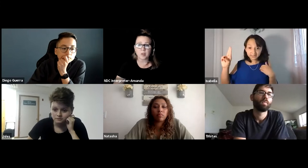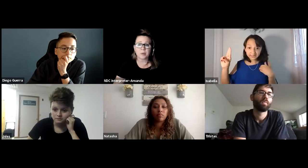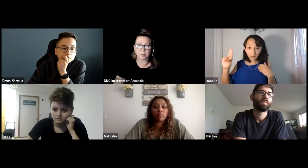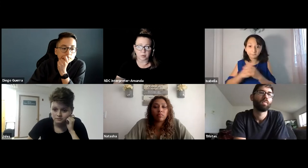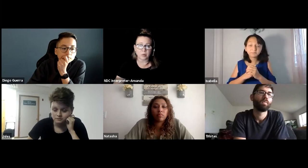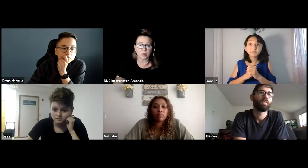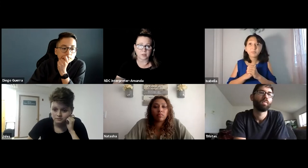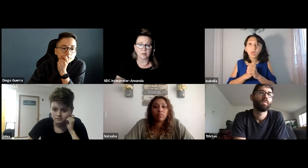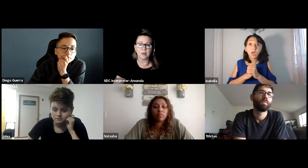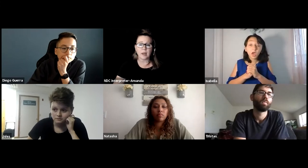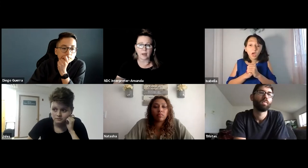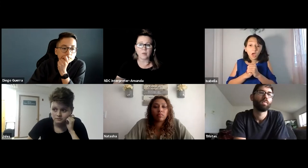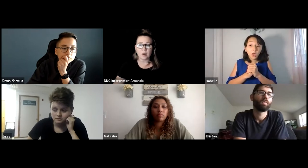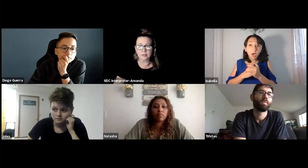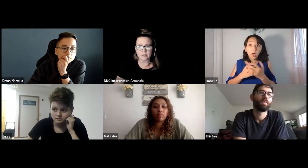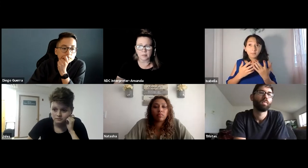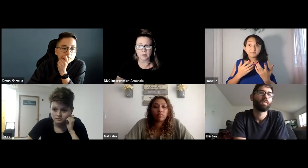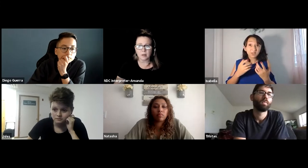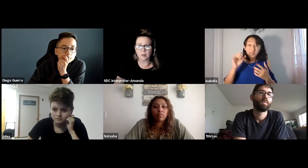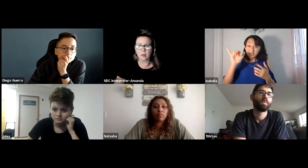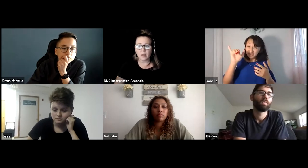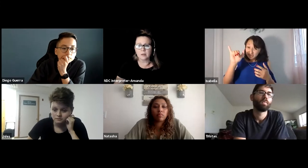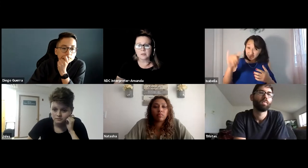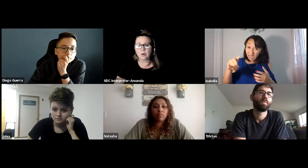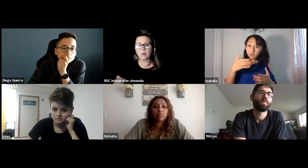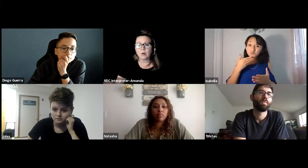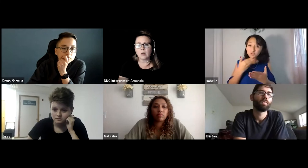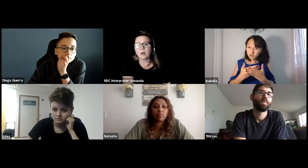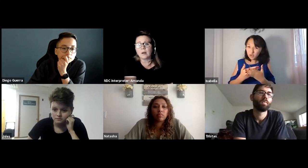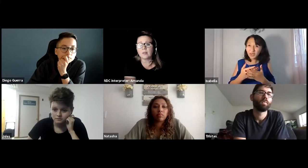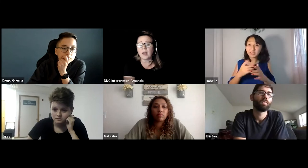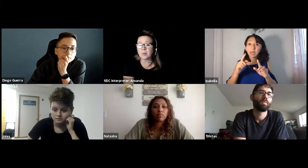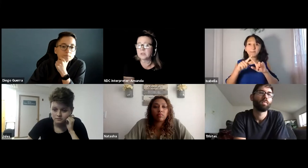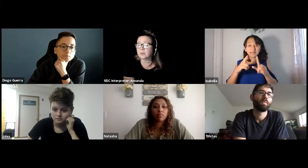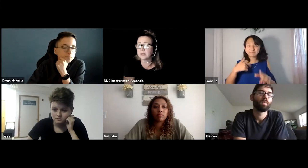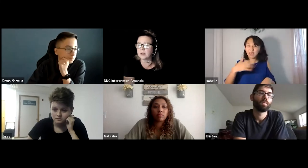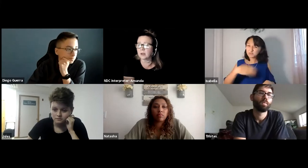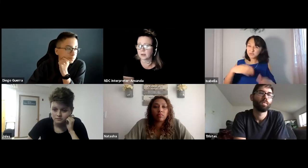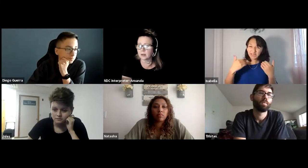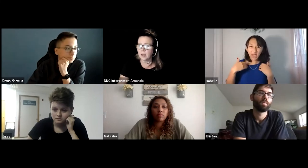people who also have autism. So that was really good.